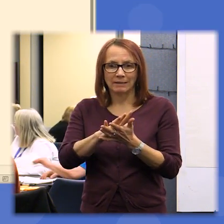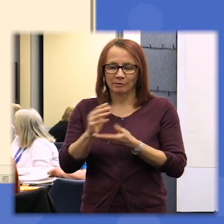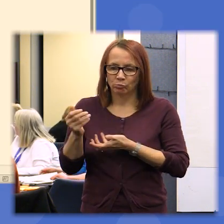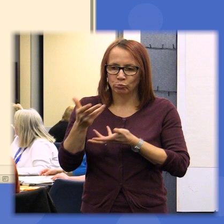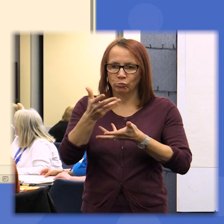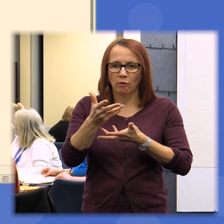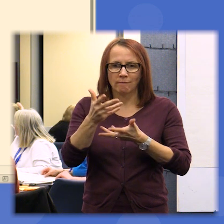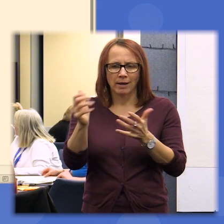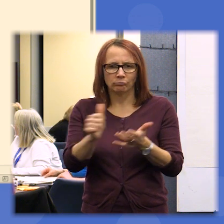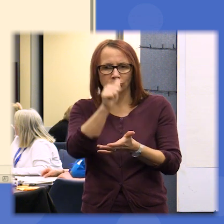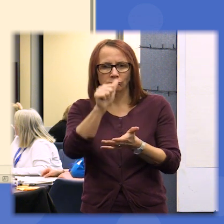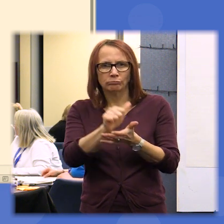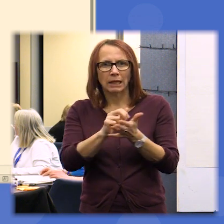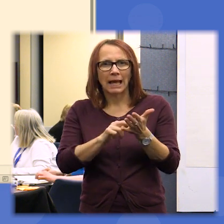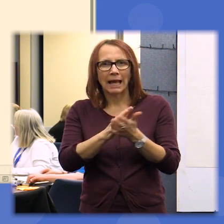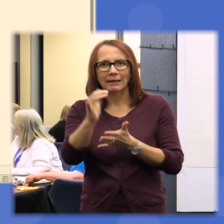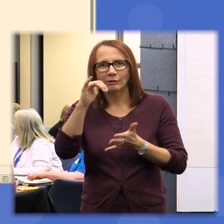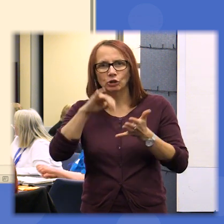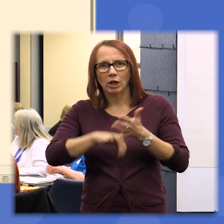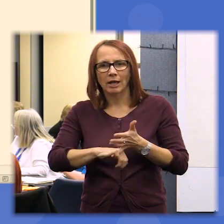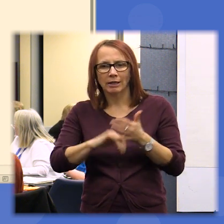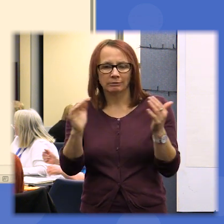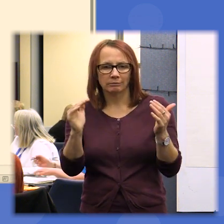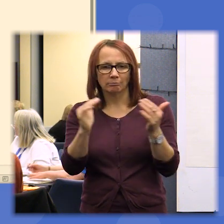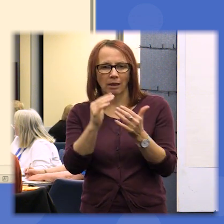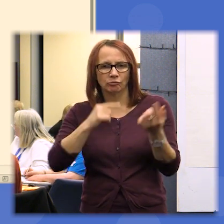Health Service so health service and health service provision is one of the